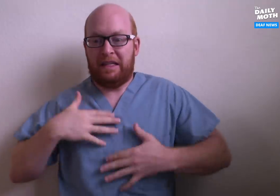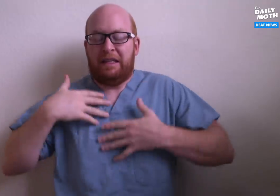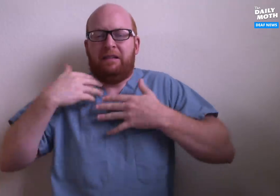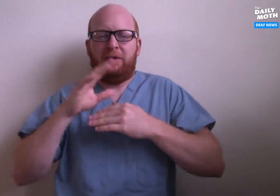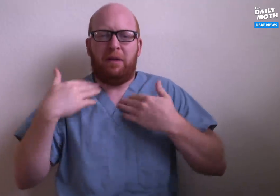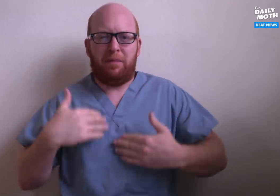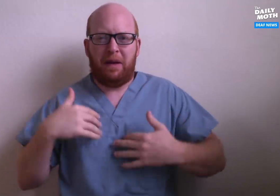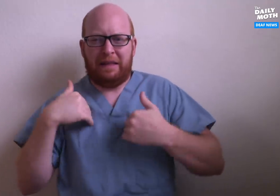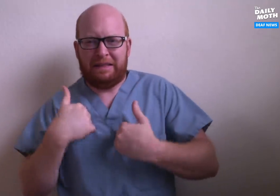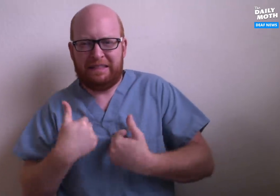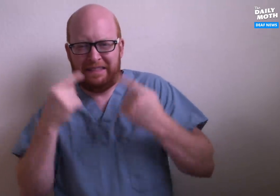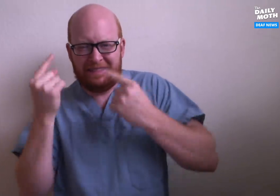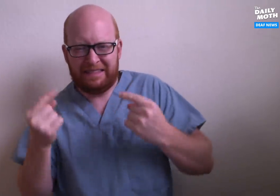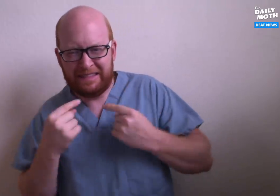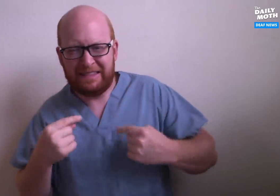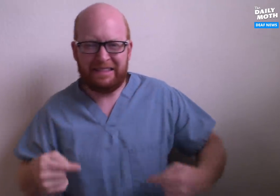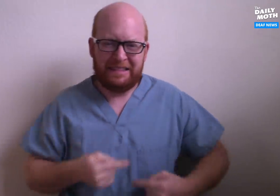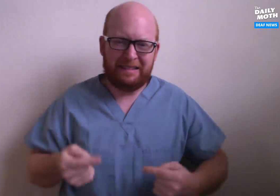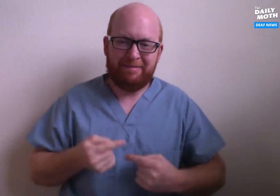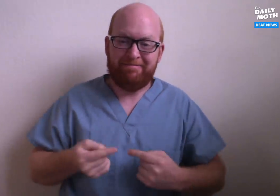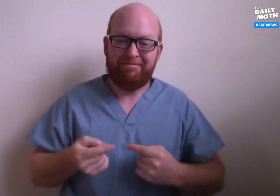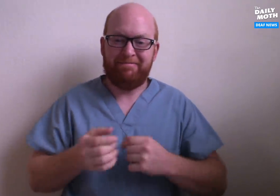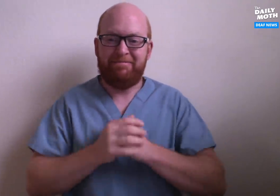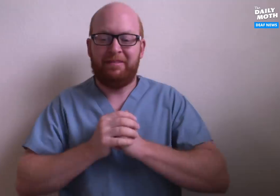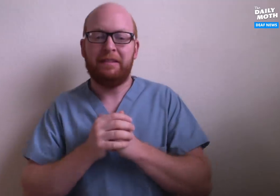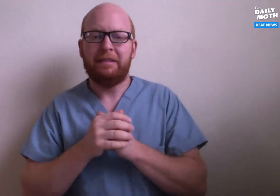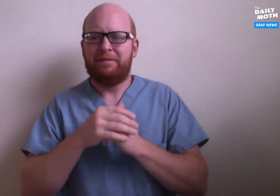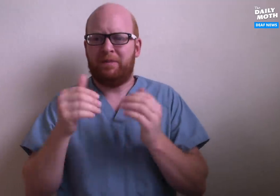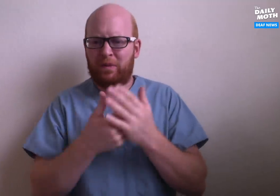It causes your body to become tired with pains.